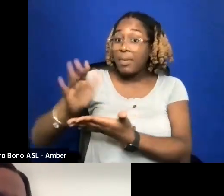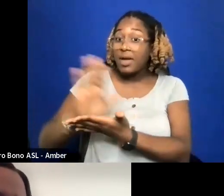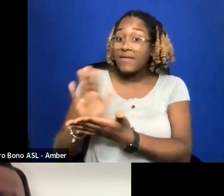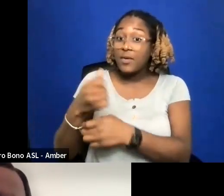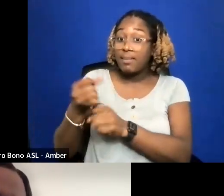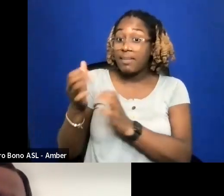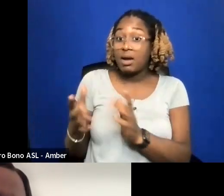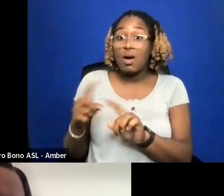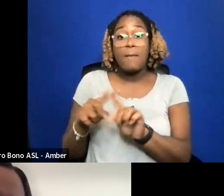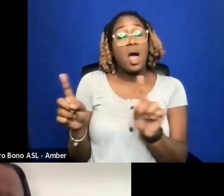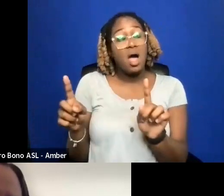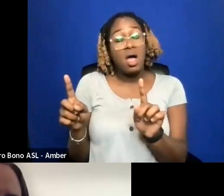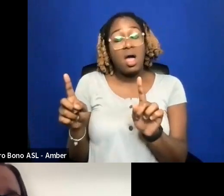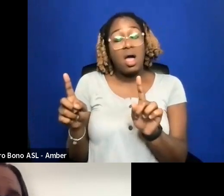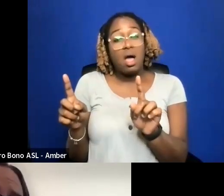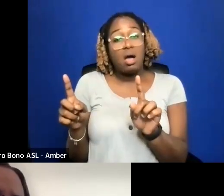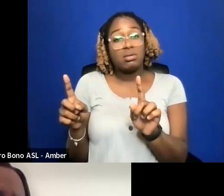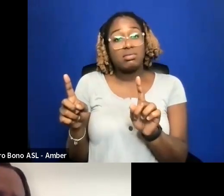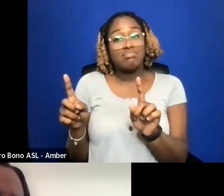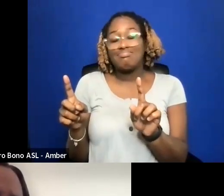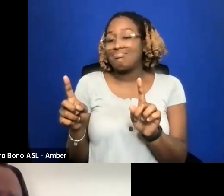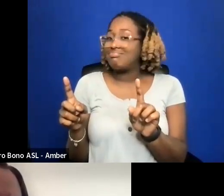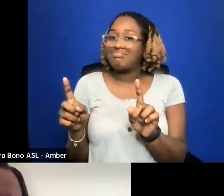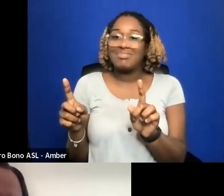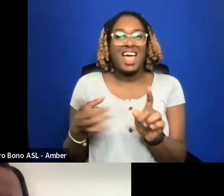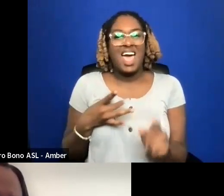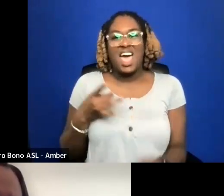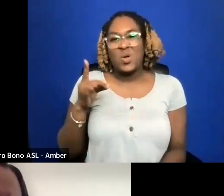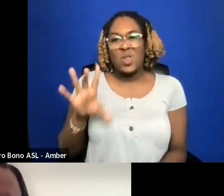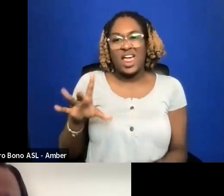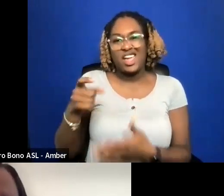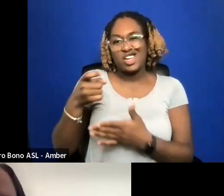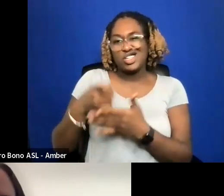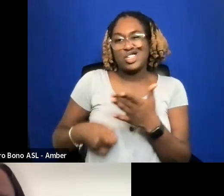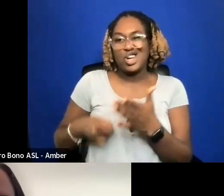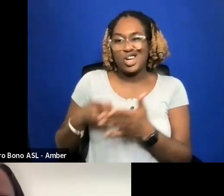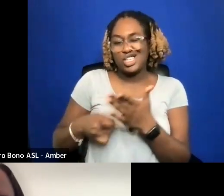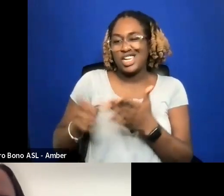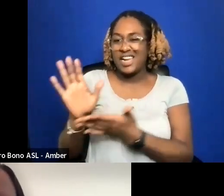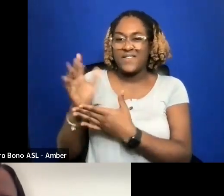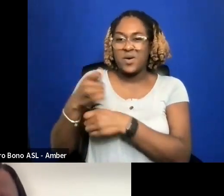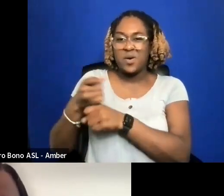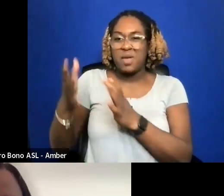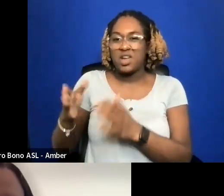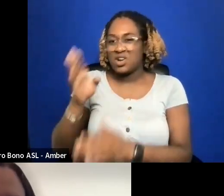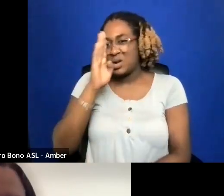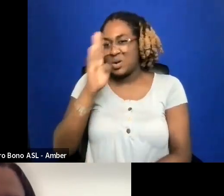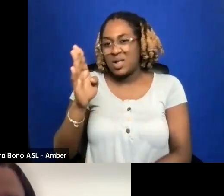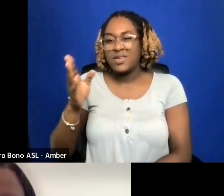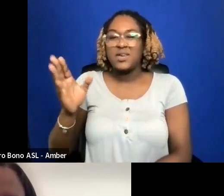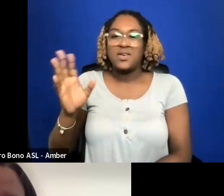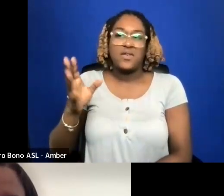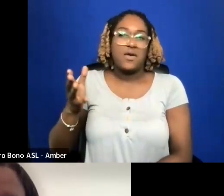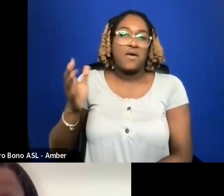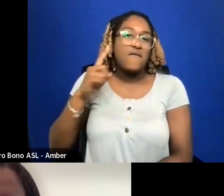I DON'T LIKE CHARGING FILMMAKER S DIRECTLY FOR MY WORK. THAT'S GREAT. THANK YOU.